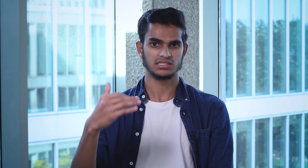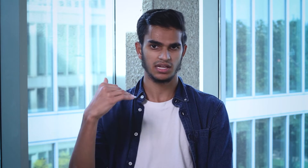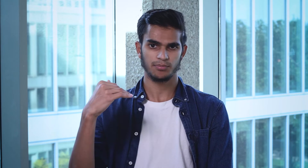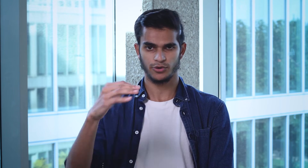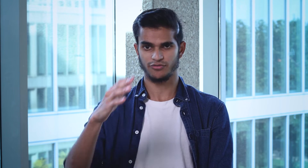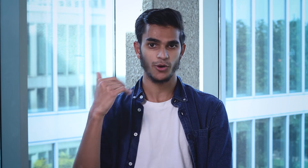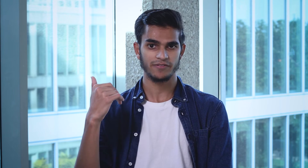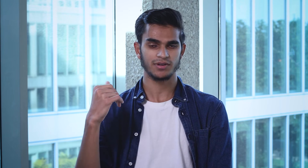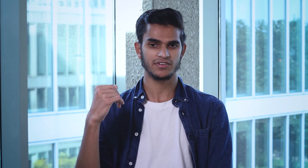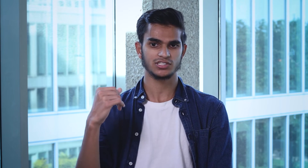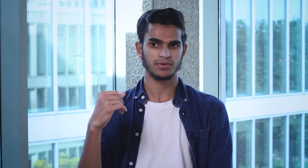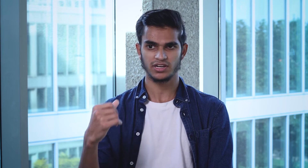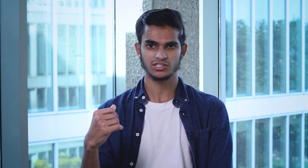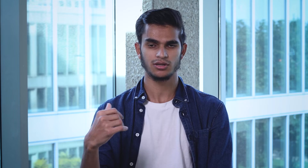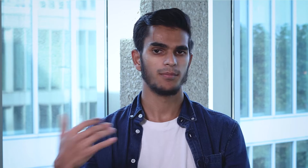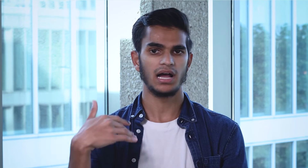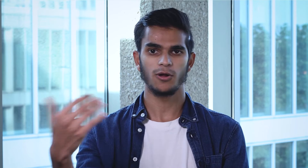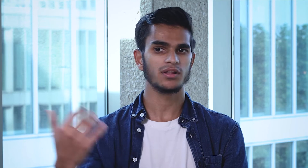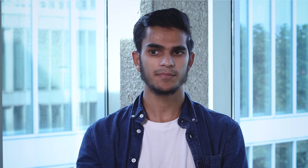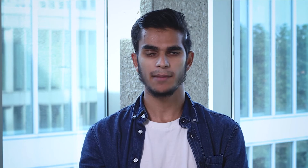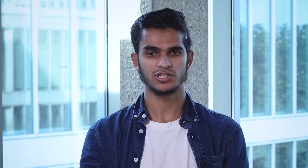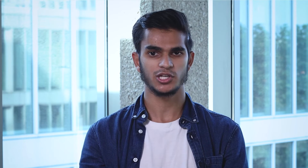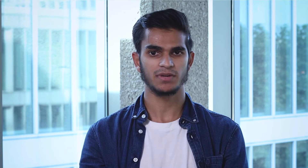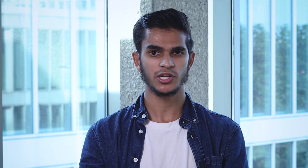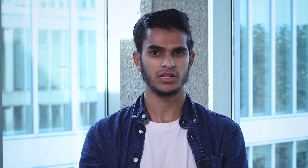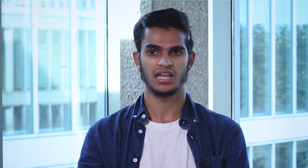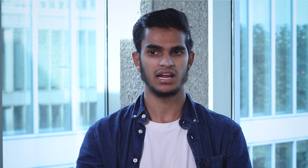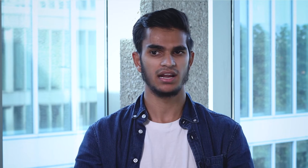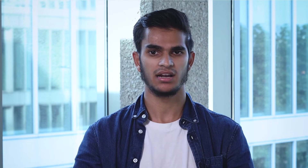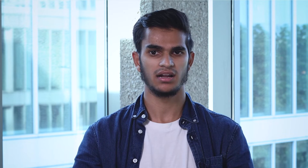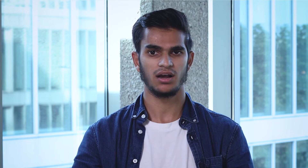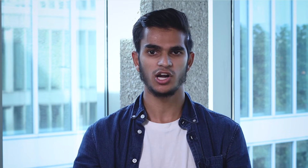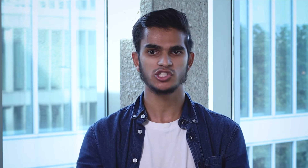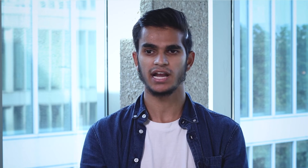and it's pretty far away from the professor, but I'll be able to hear him clearly and understand